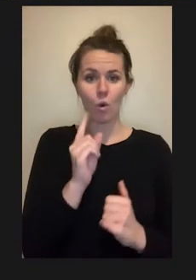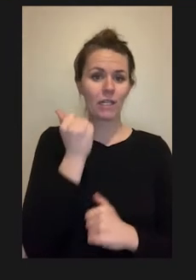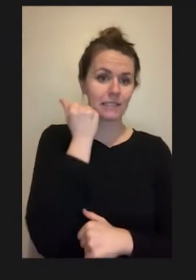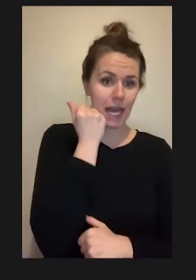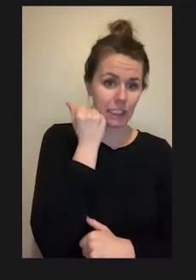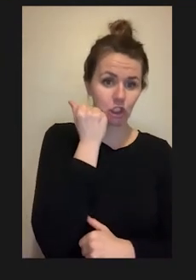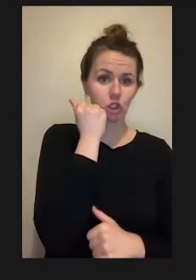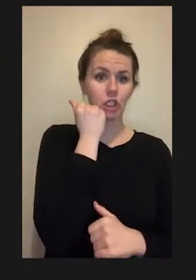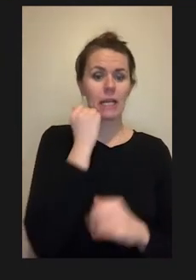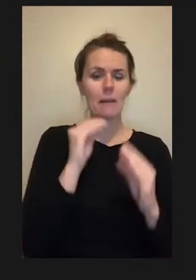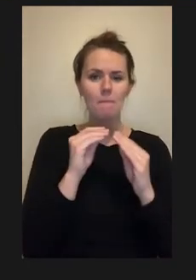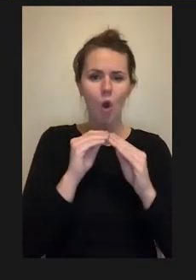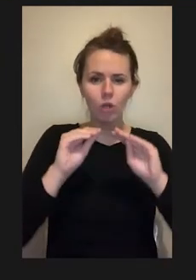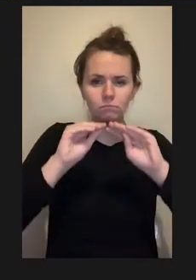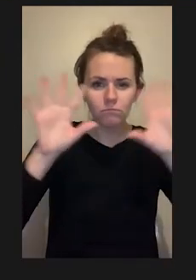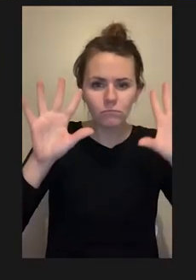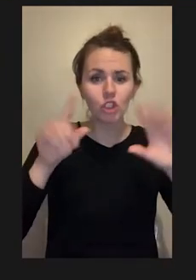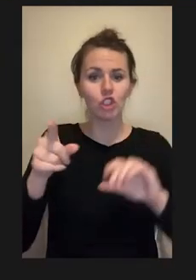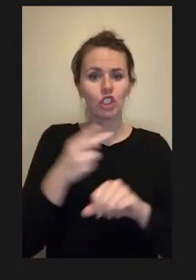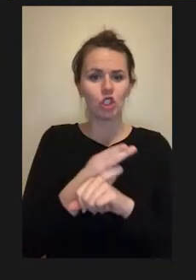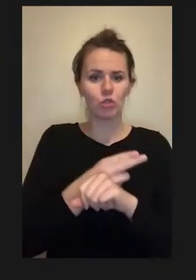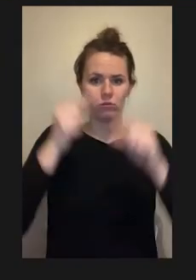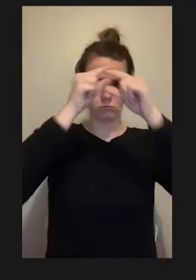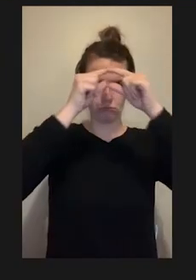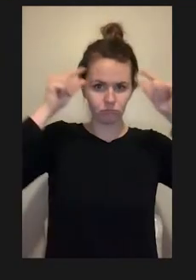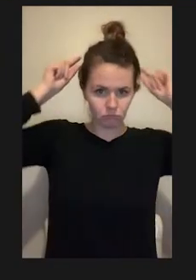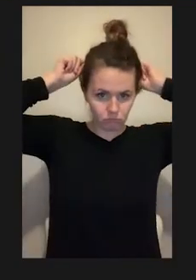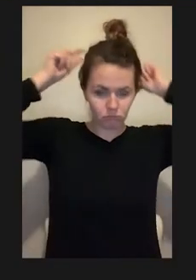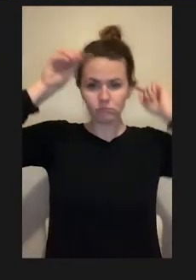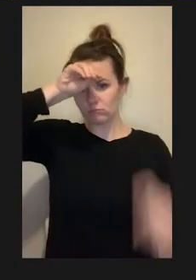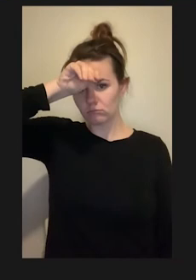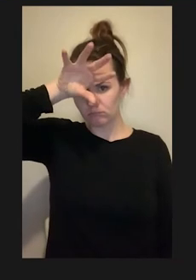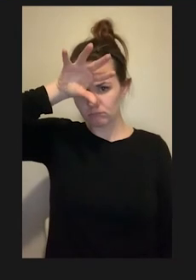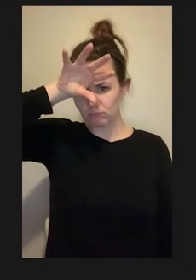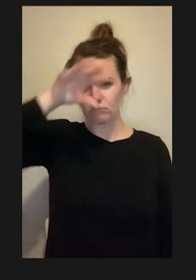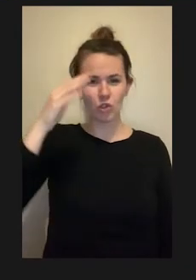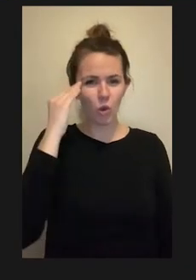she used an illuminated head loop typically worn by surgeons